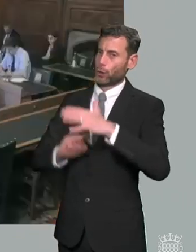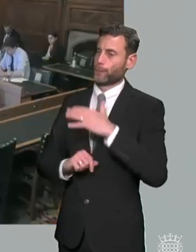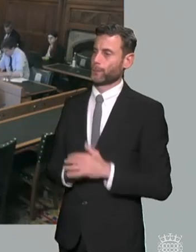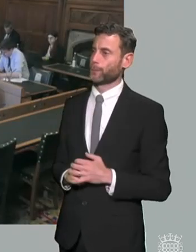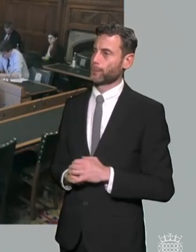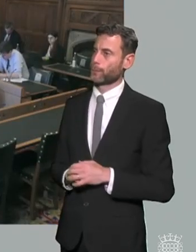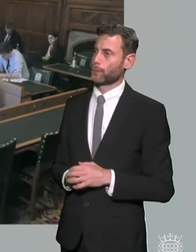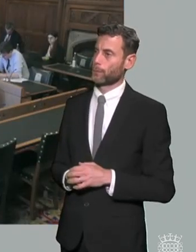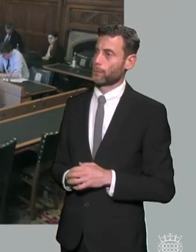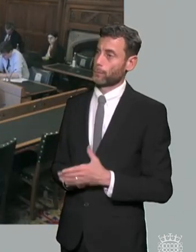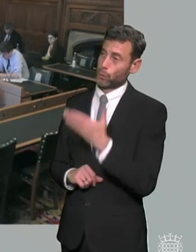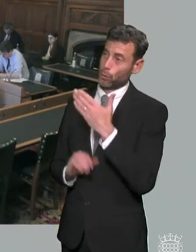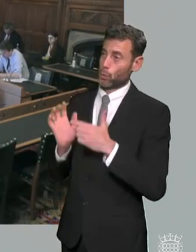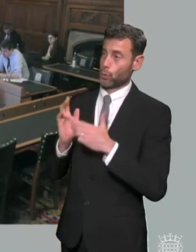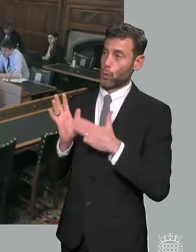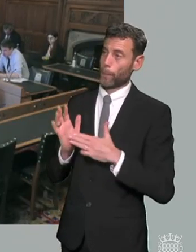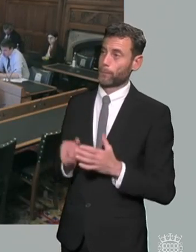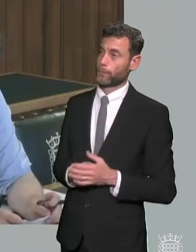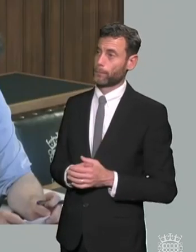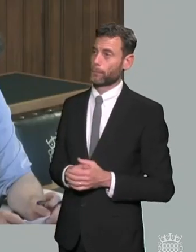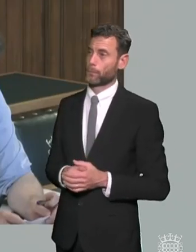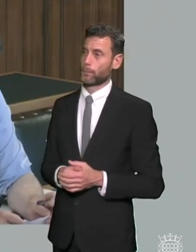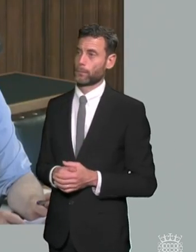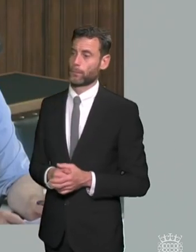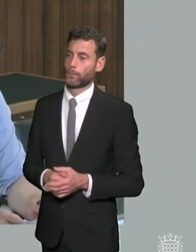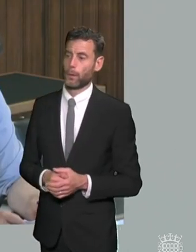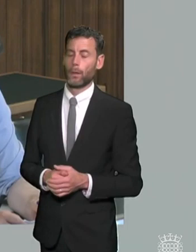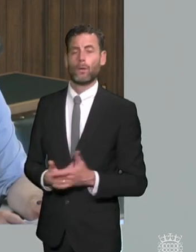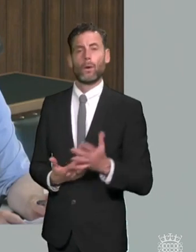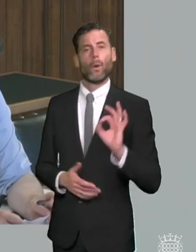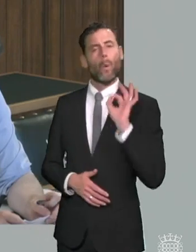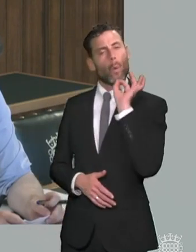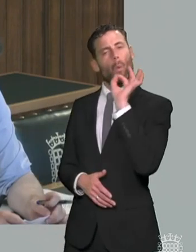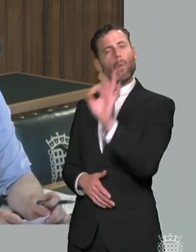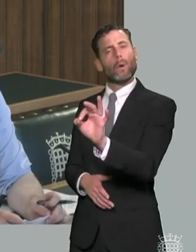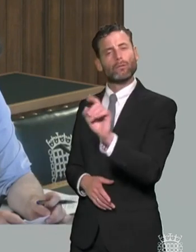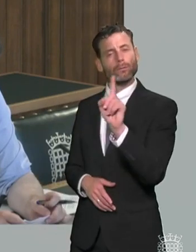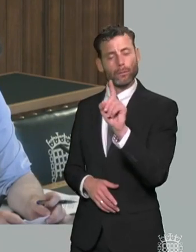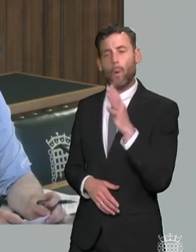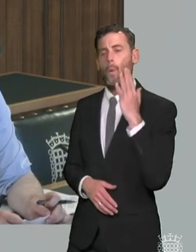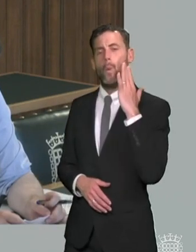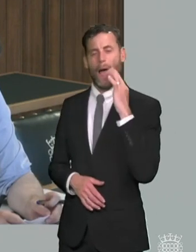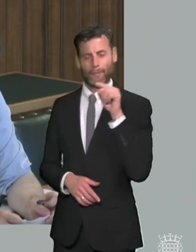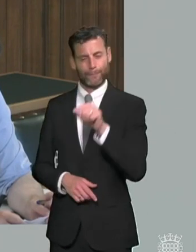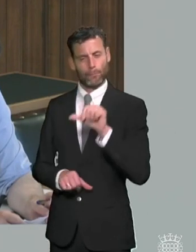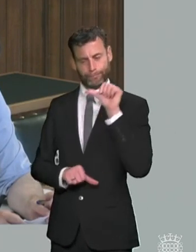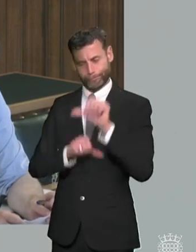thank you um chair it's just in terms of um when we have failure in the system and holding those